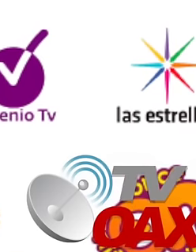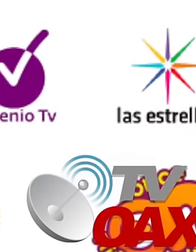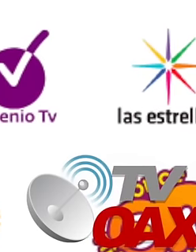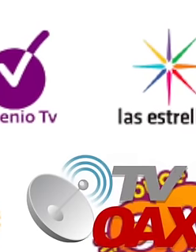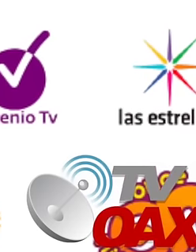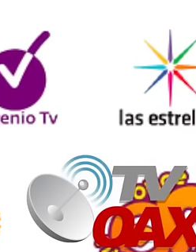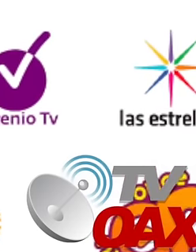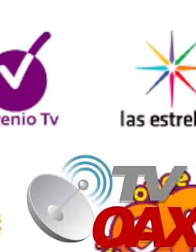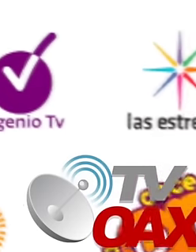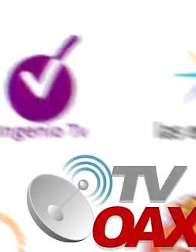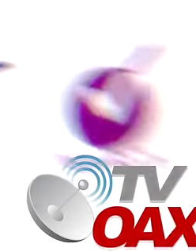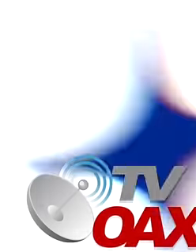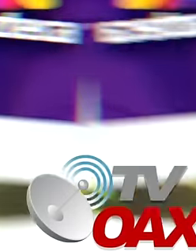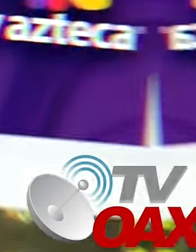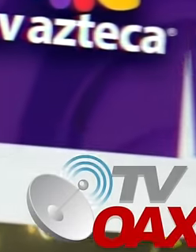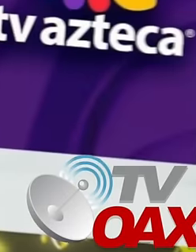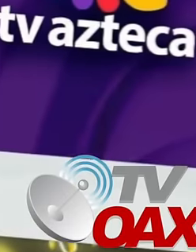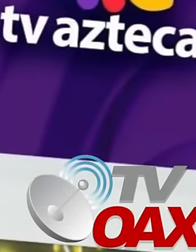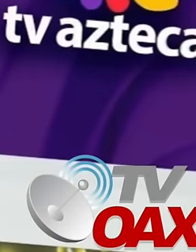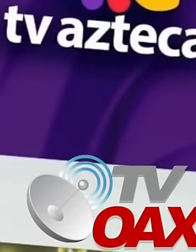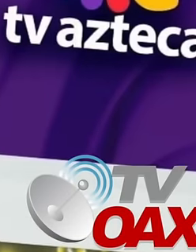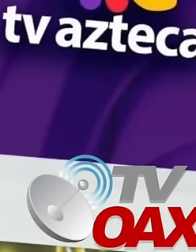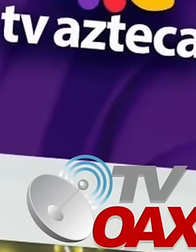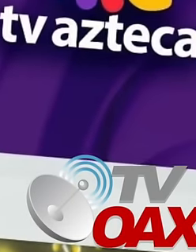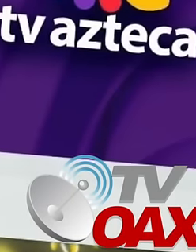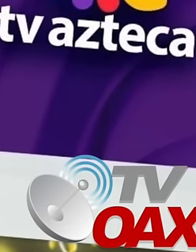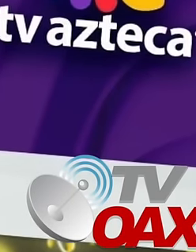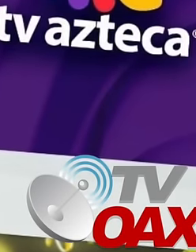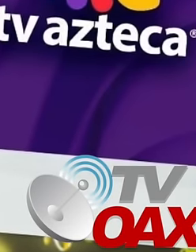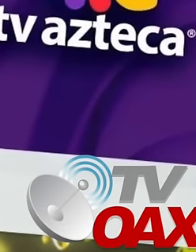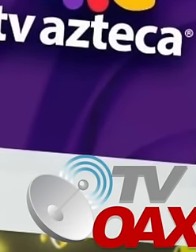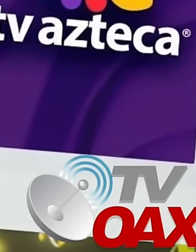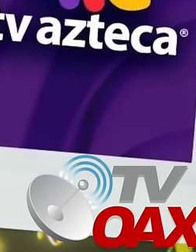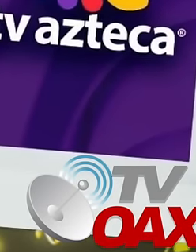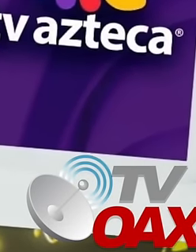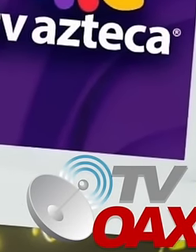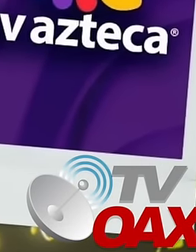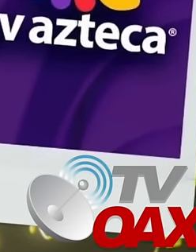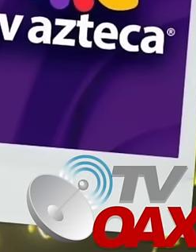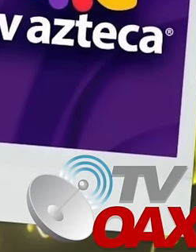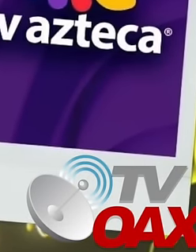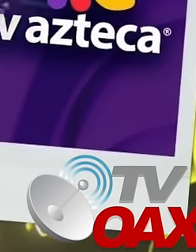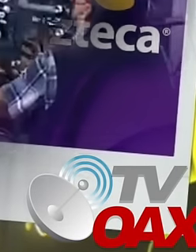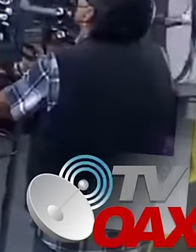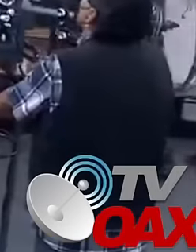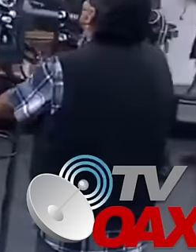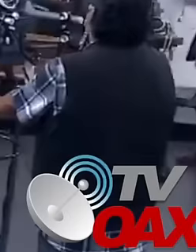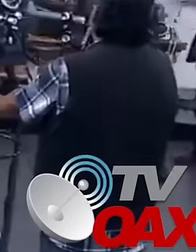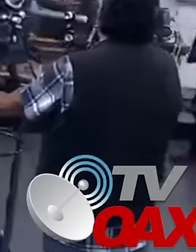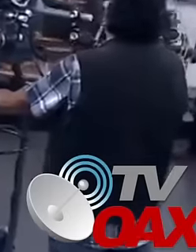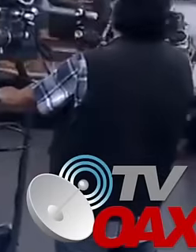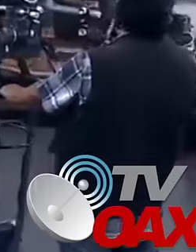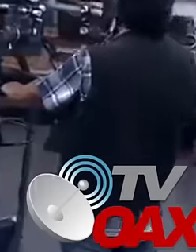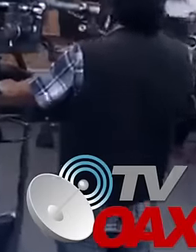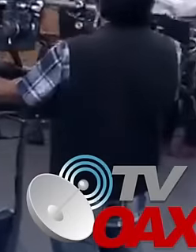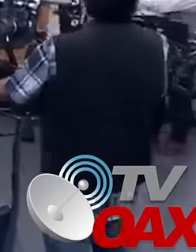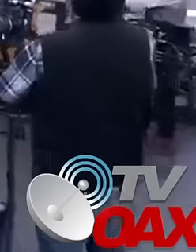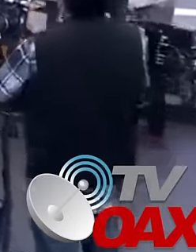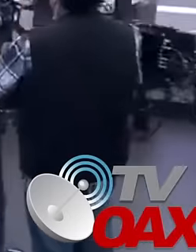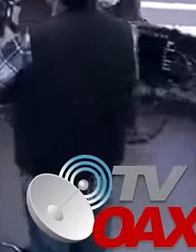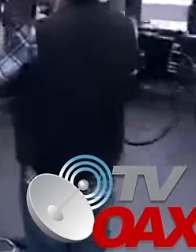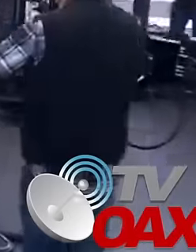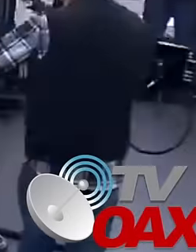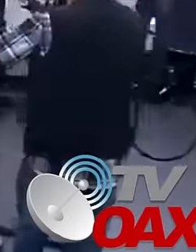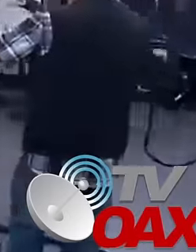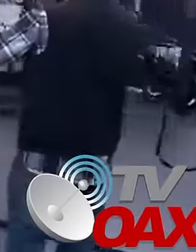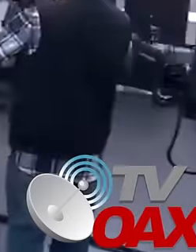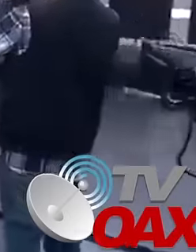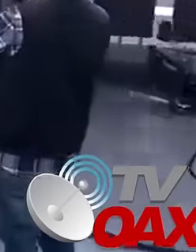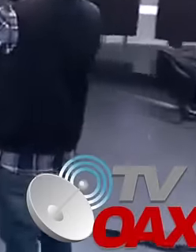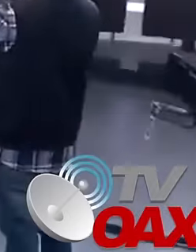Mexico, such as Televisa, TV Azteca, image, TV, radio, newspapers and magazines, and